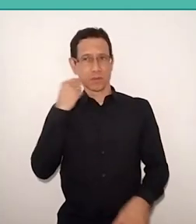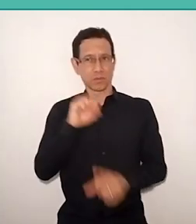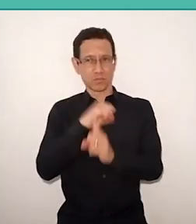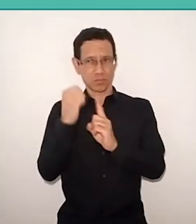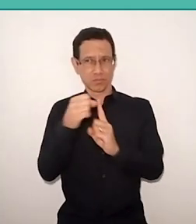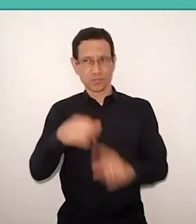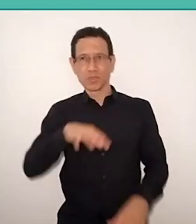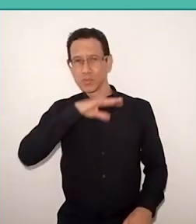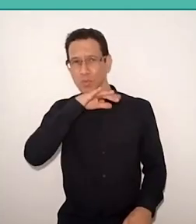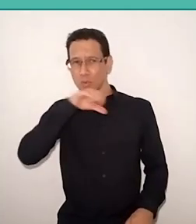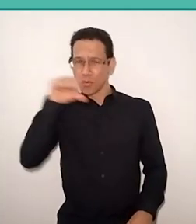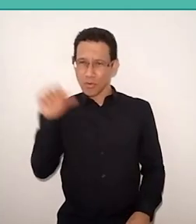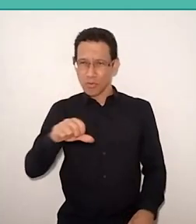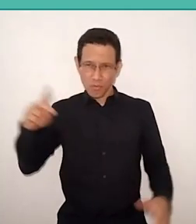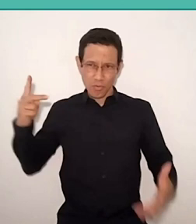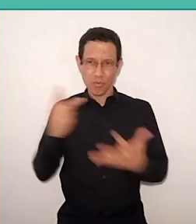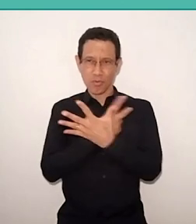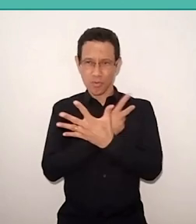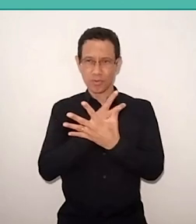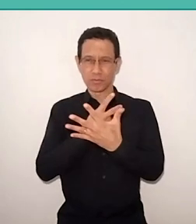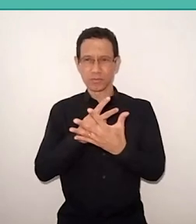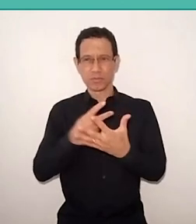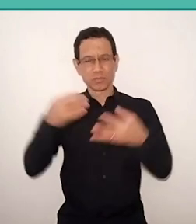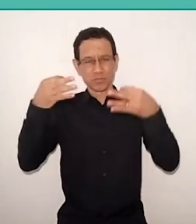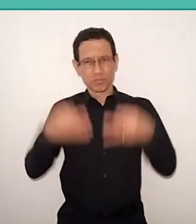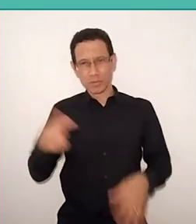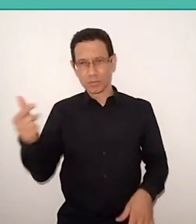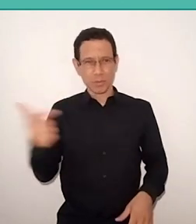and announce responsibility of all of us under the conditions